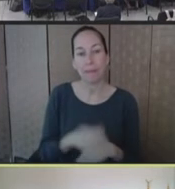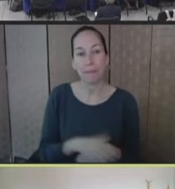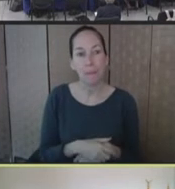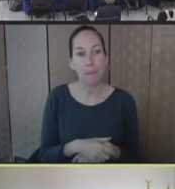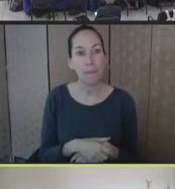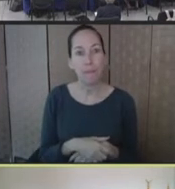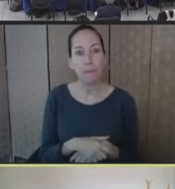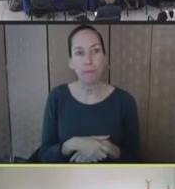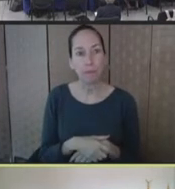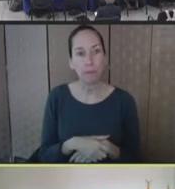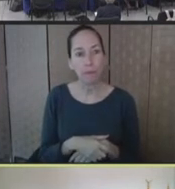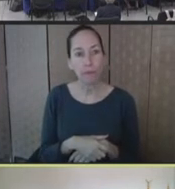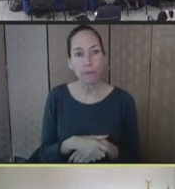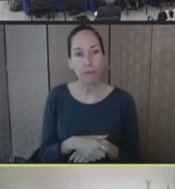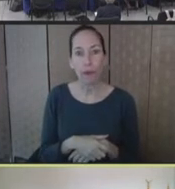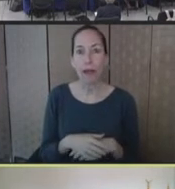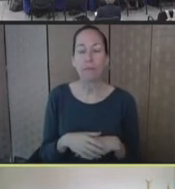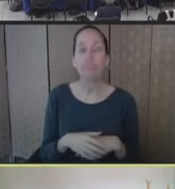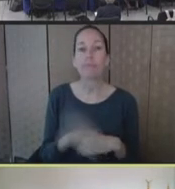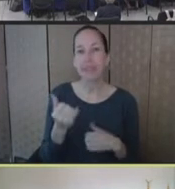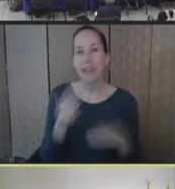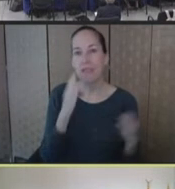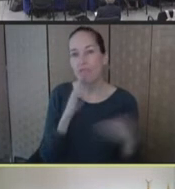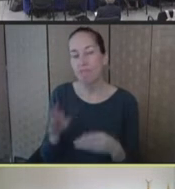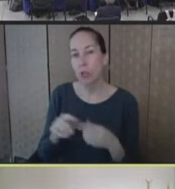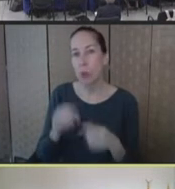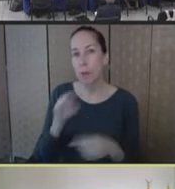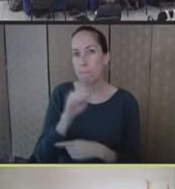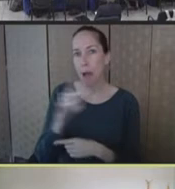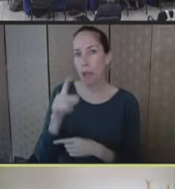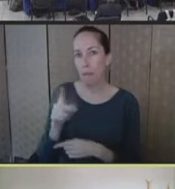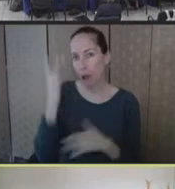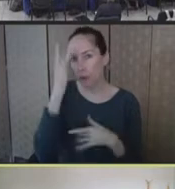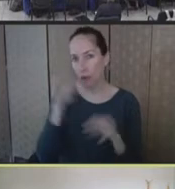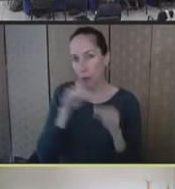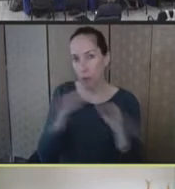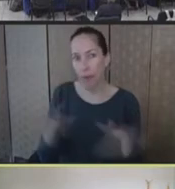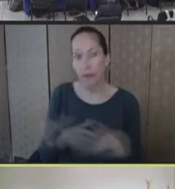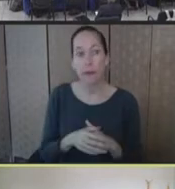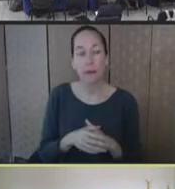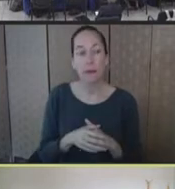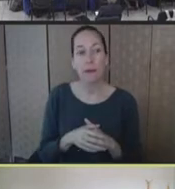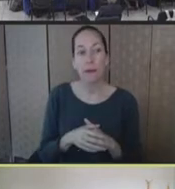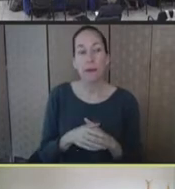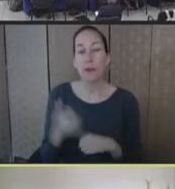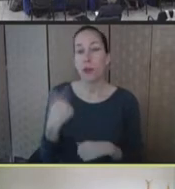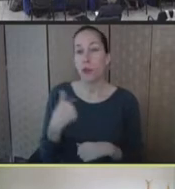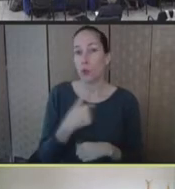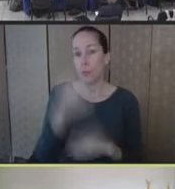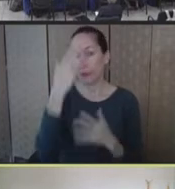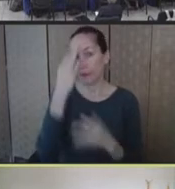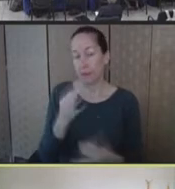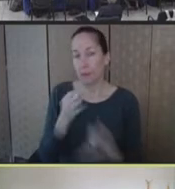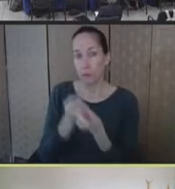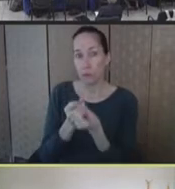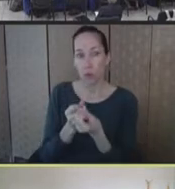Shifting to the monkeypox outbreak, we activated to support the growing efforts,